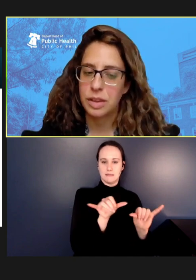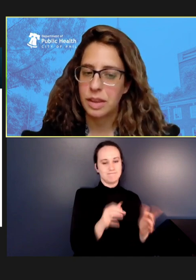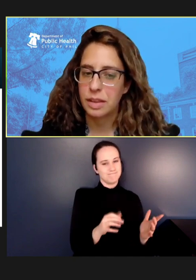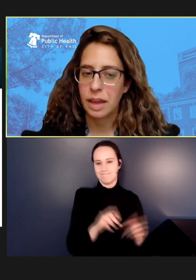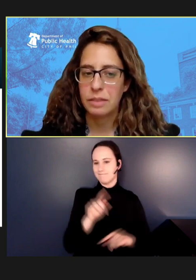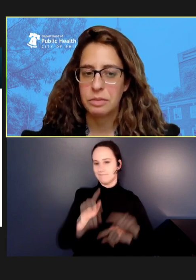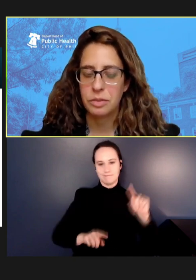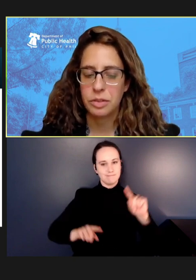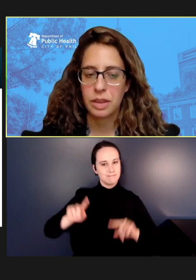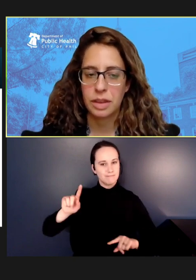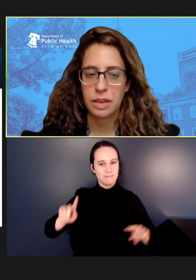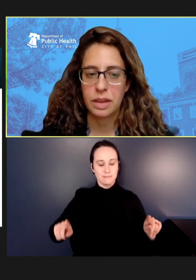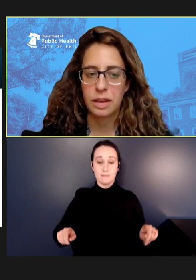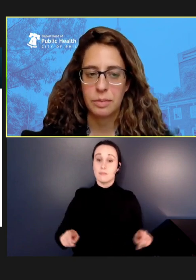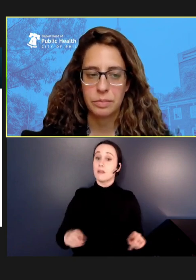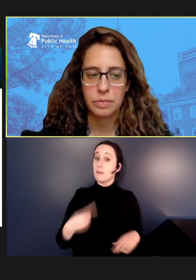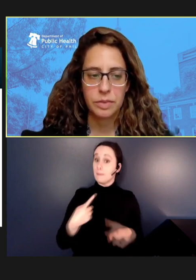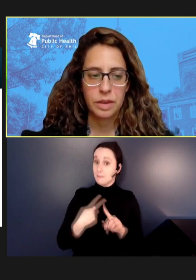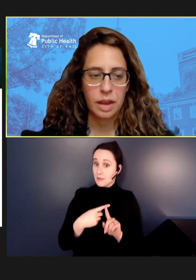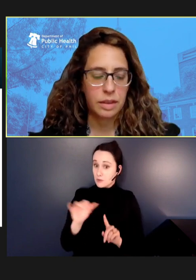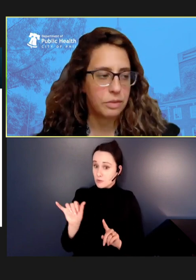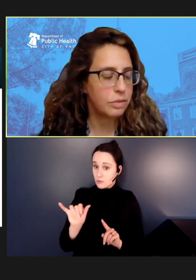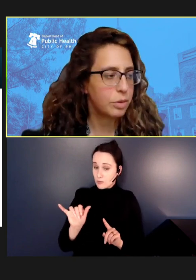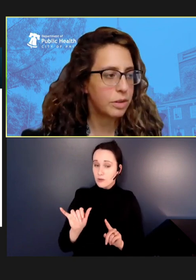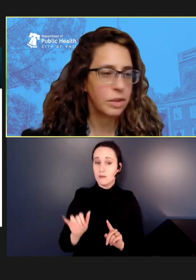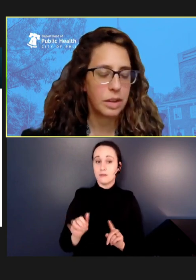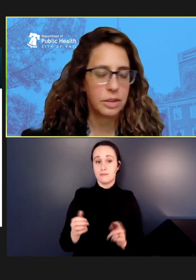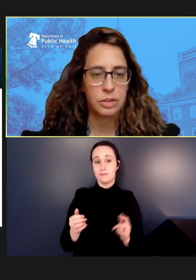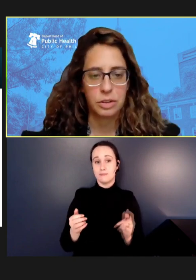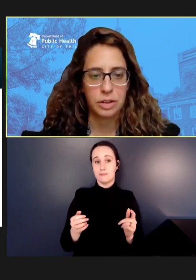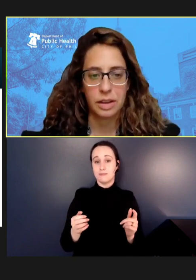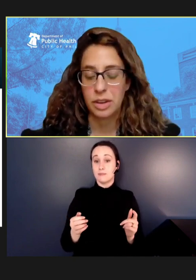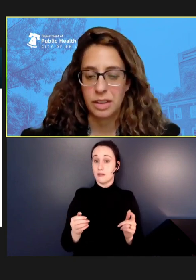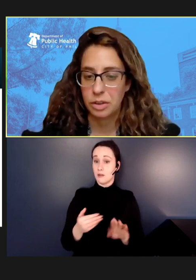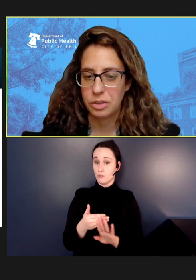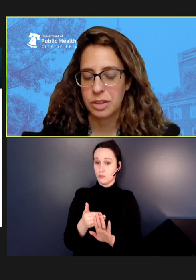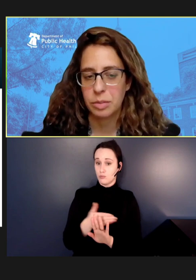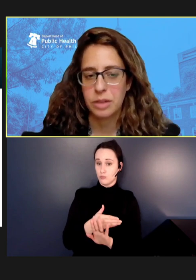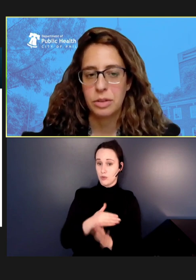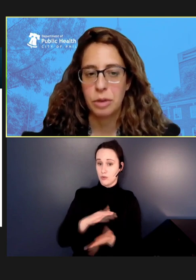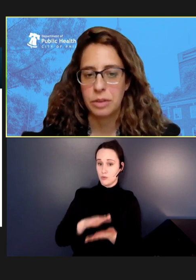that a lot of the kind of pre-school-aged children actually had older siblings who were